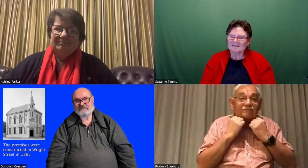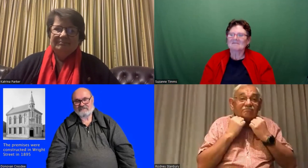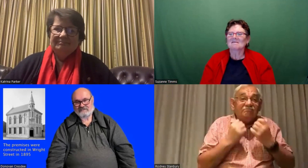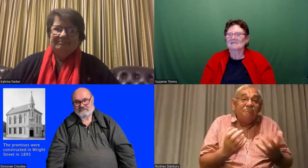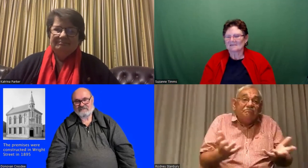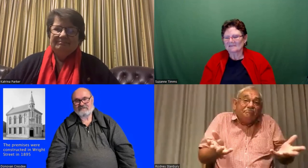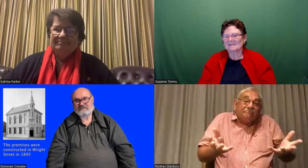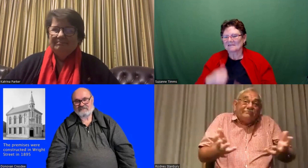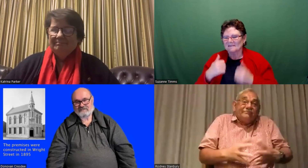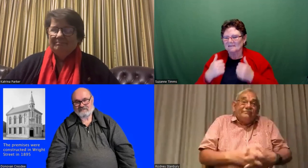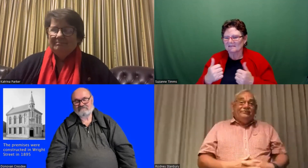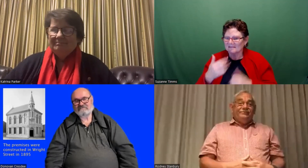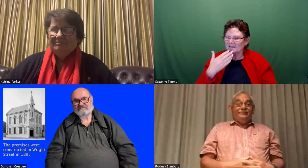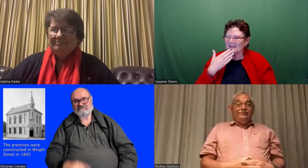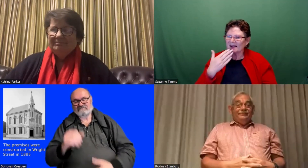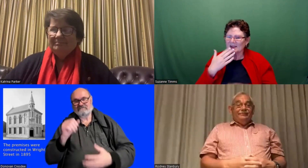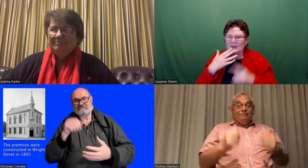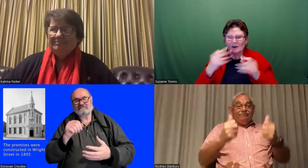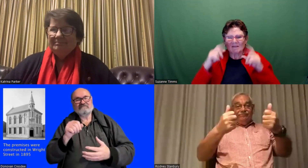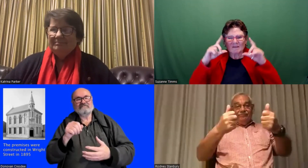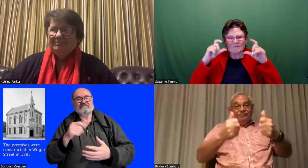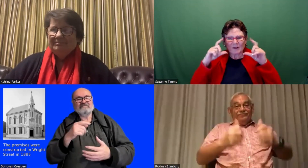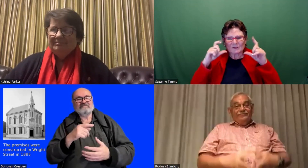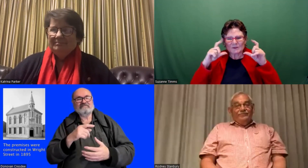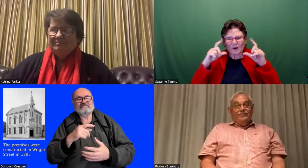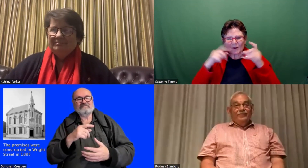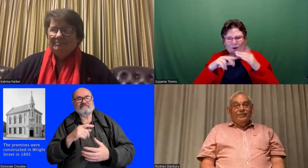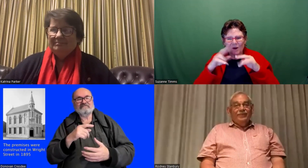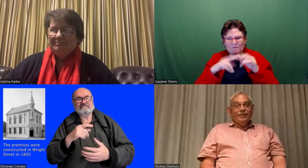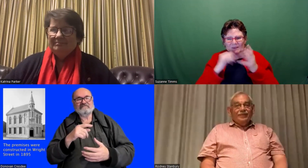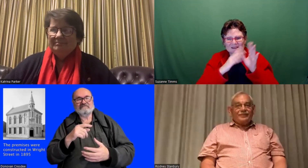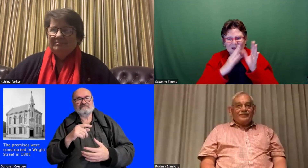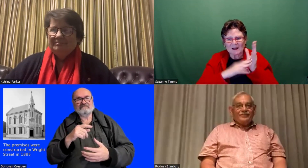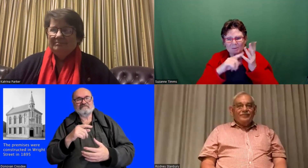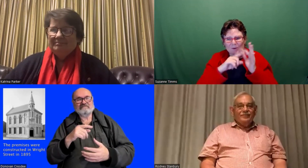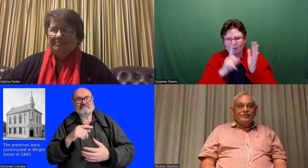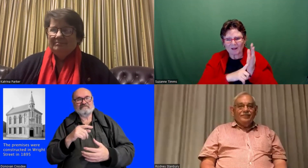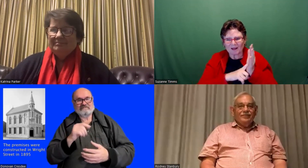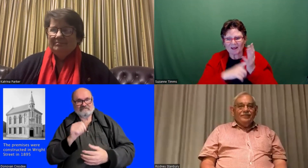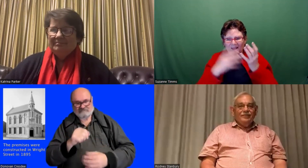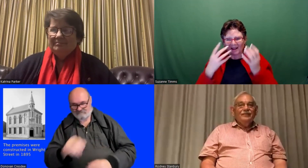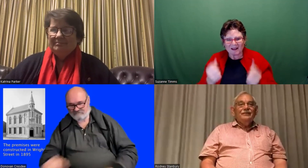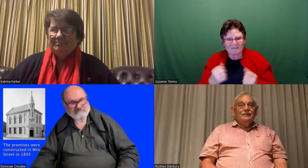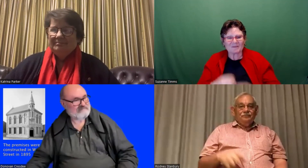think there's no proof but there we go. Oh great do we have a Sam photo of Samuel